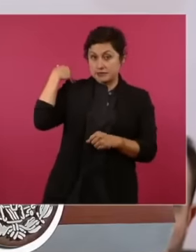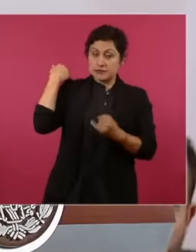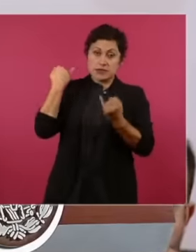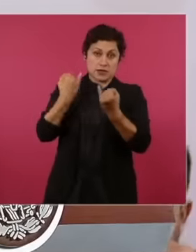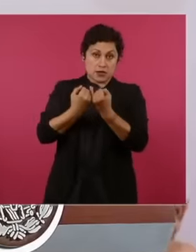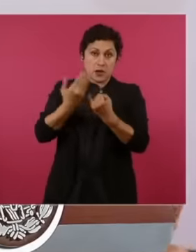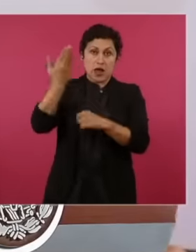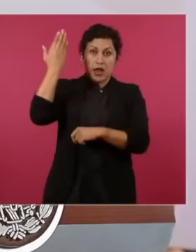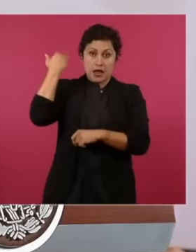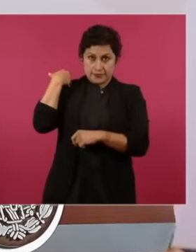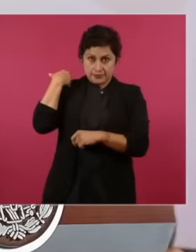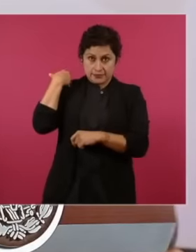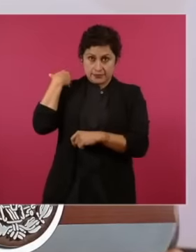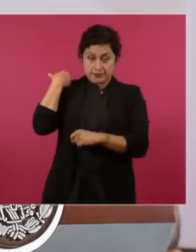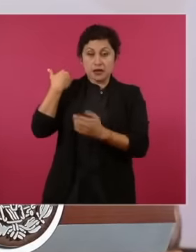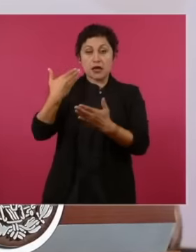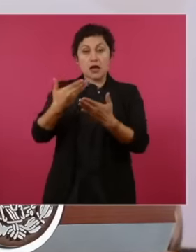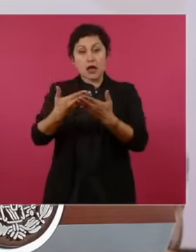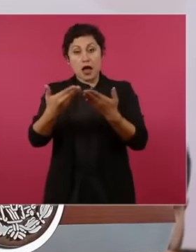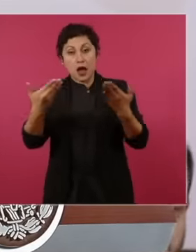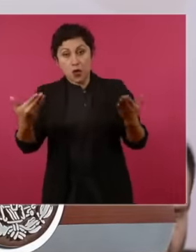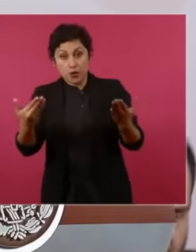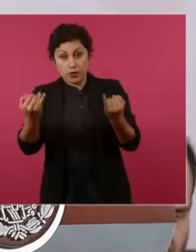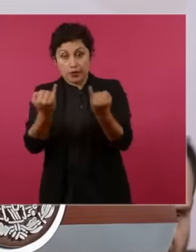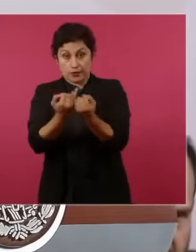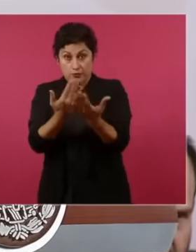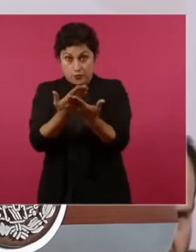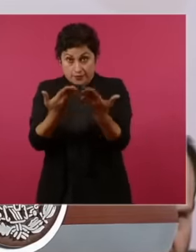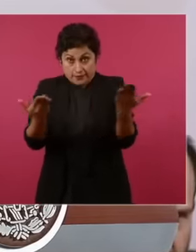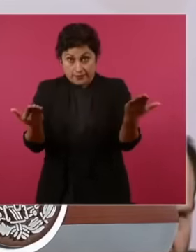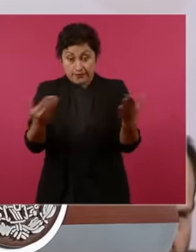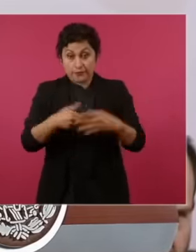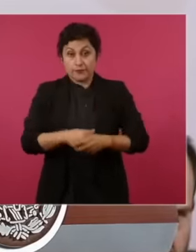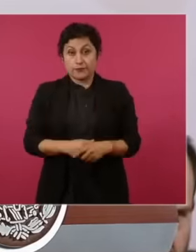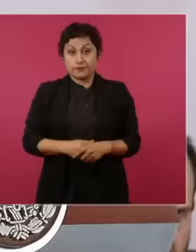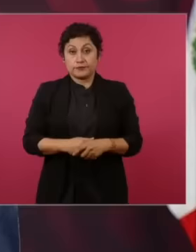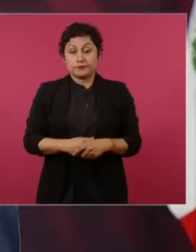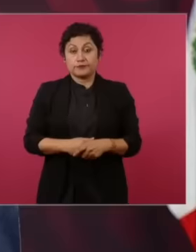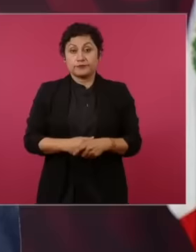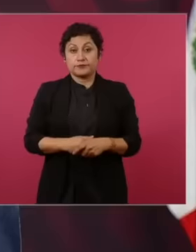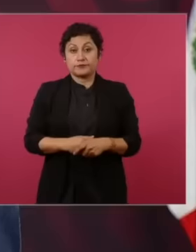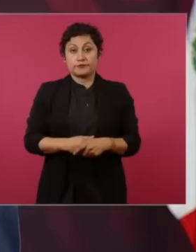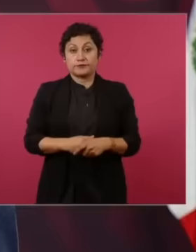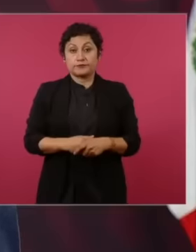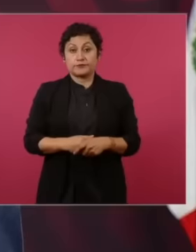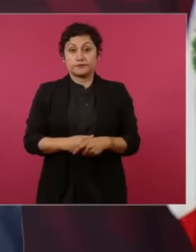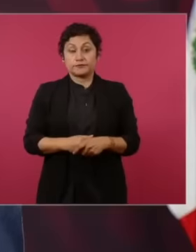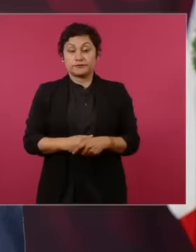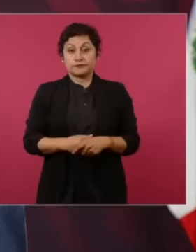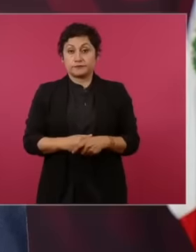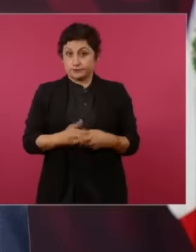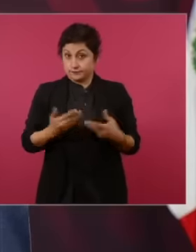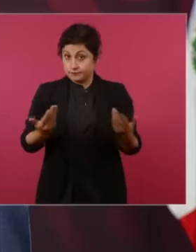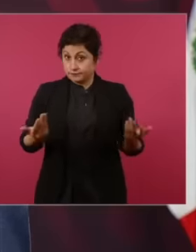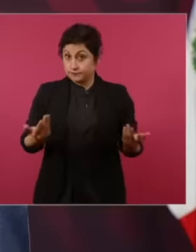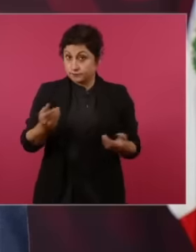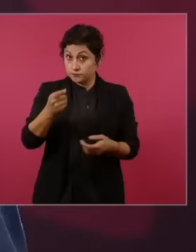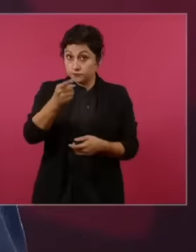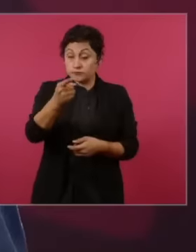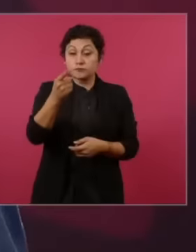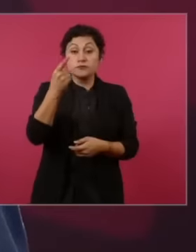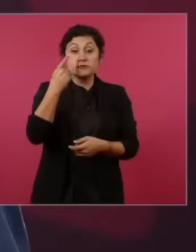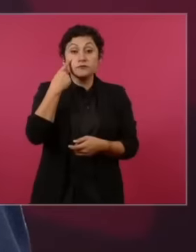now there remains is